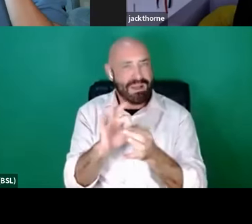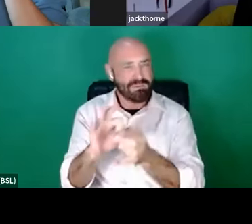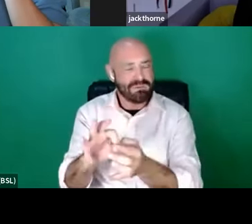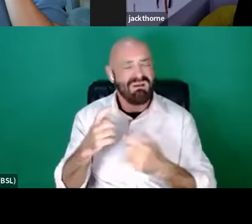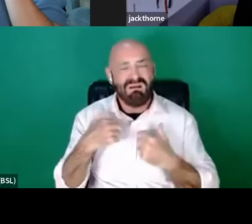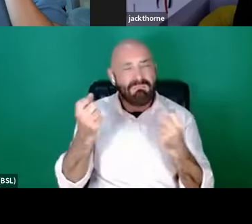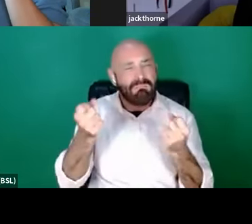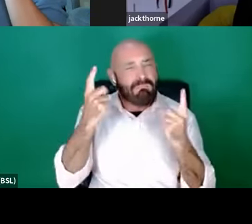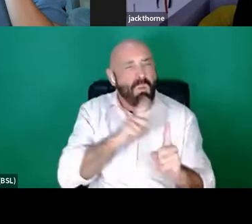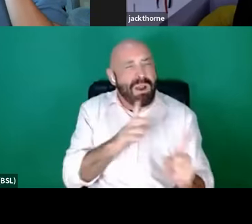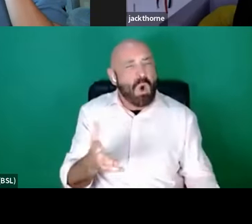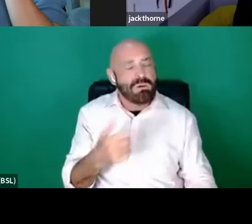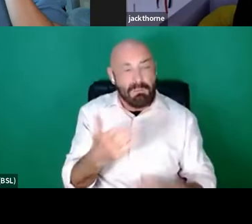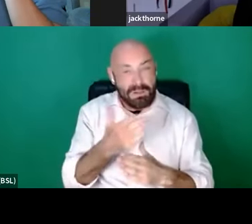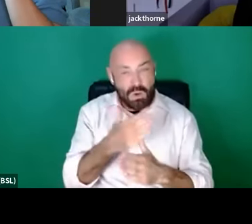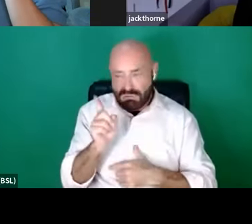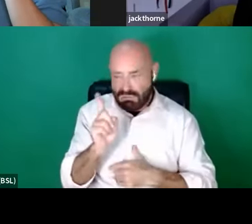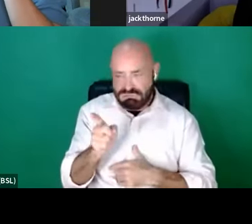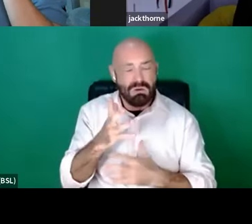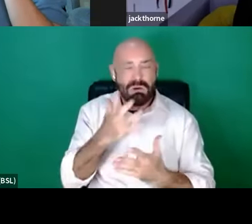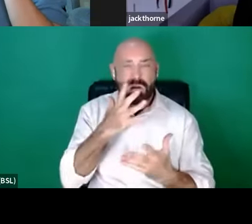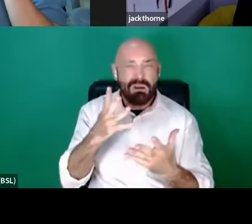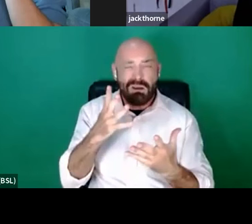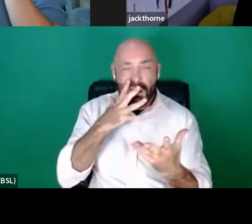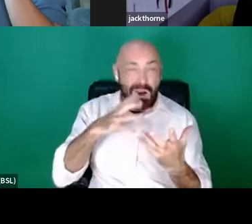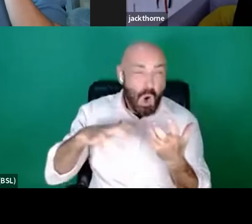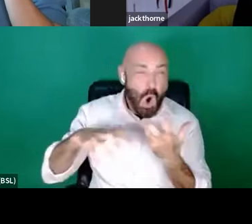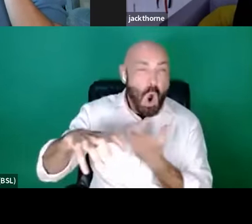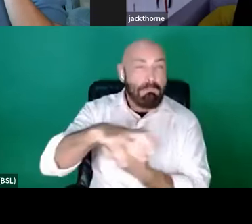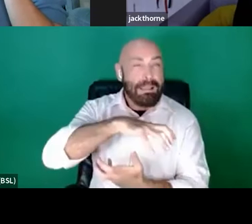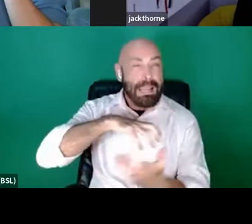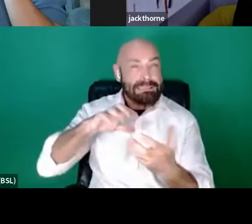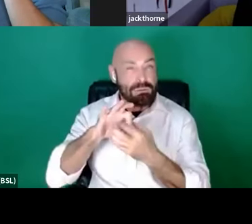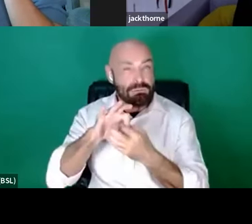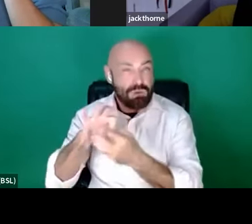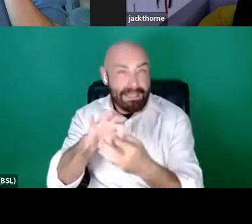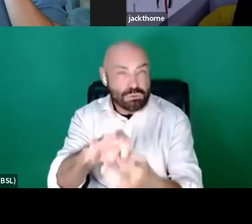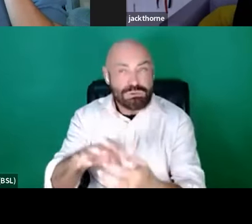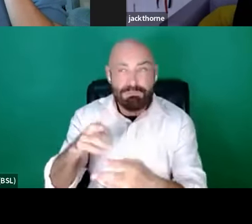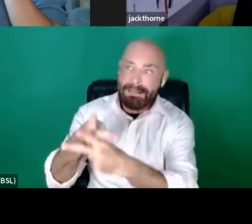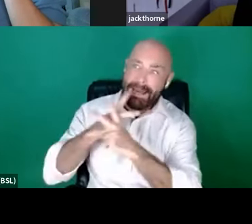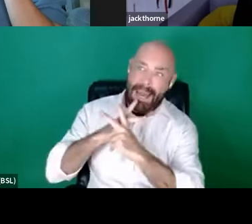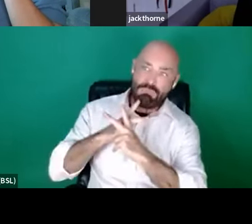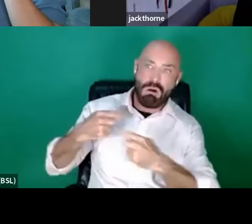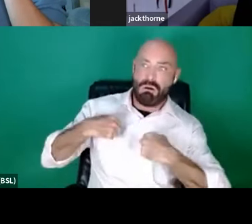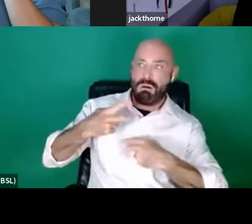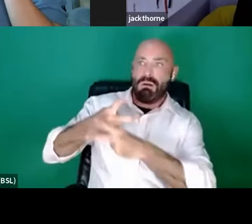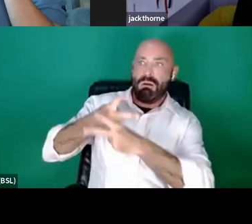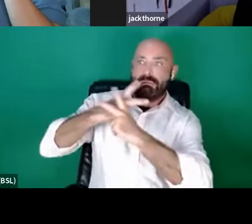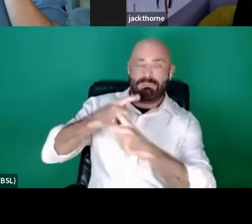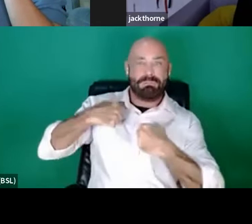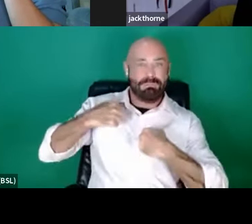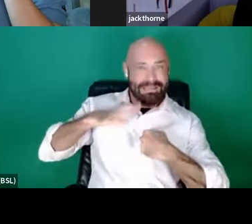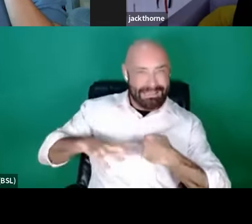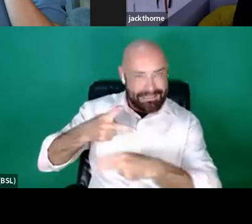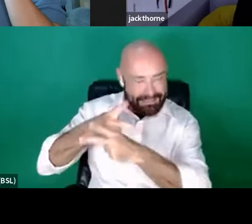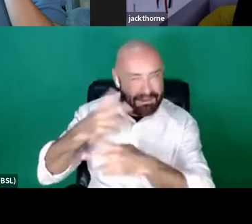because they are so complicated and so intricate and interesting.